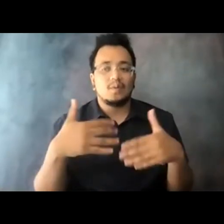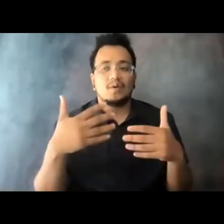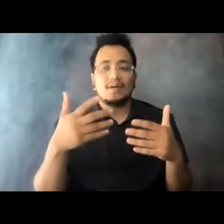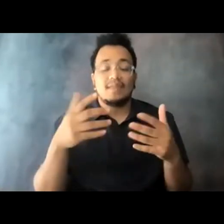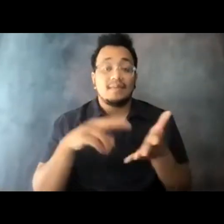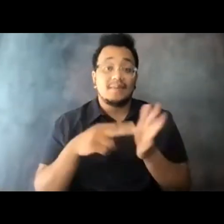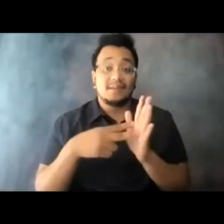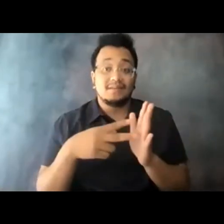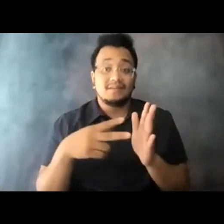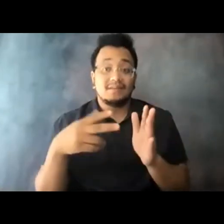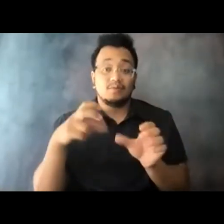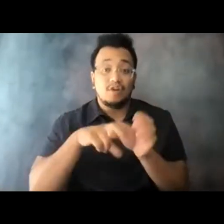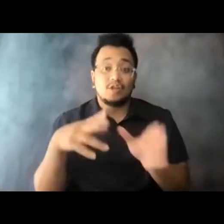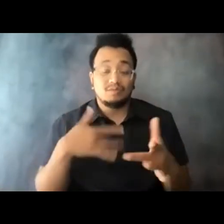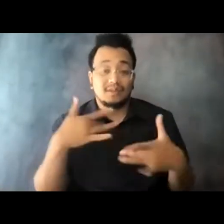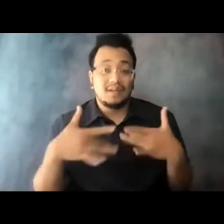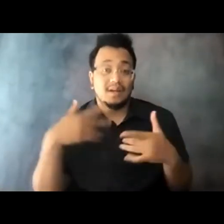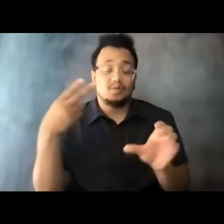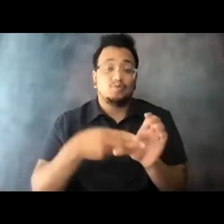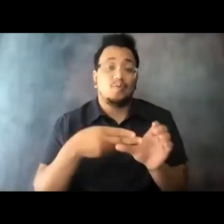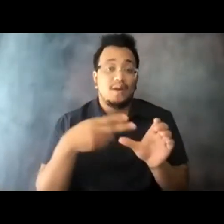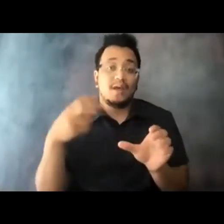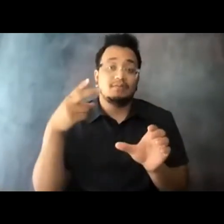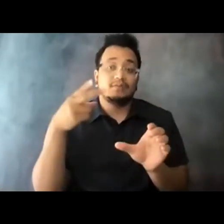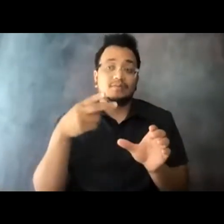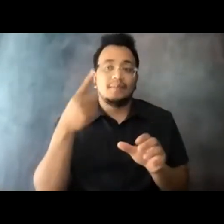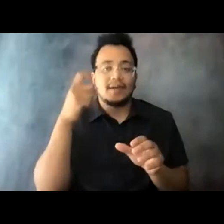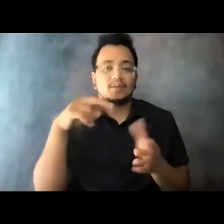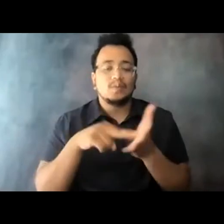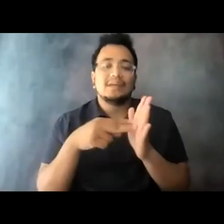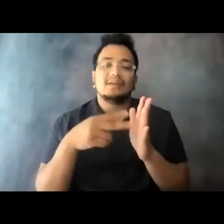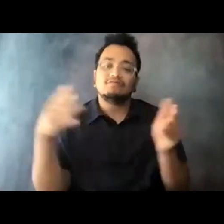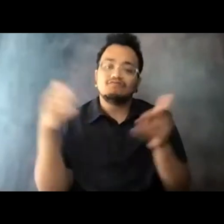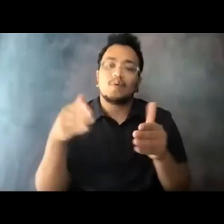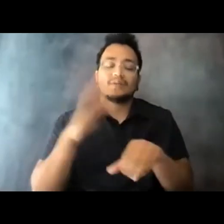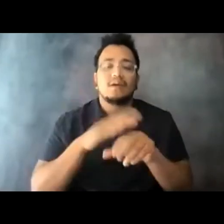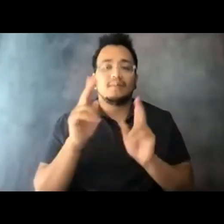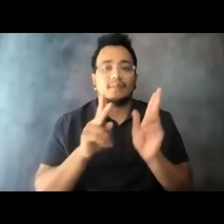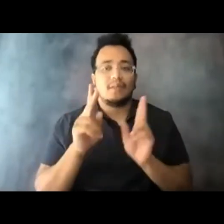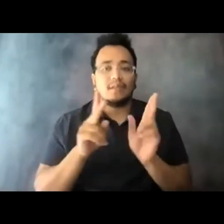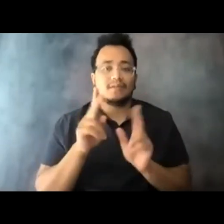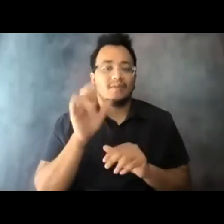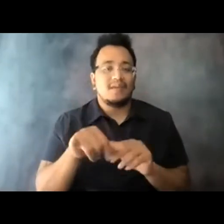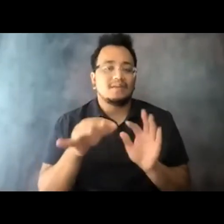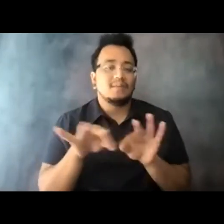because like Robbie was saying earlier, it's an 15:14:22 emphasis on people. 15:14:25 So that's really the key we've been seeing.